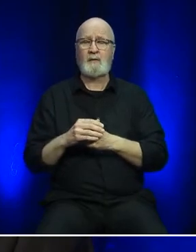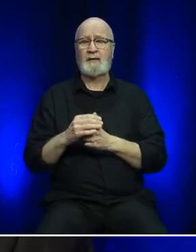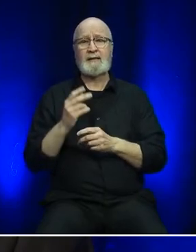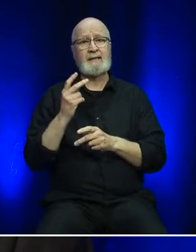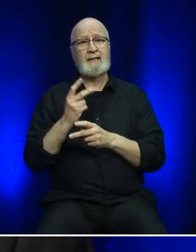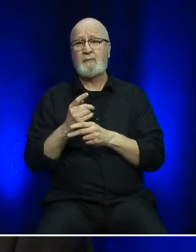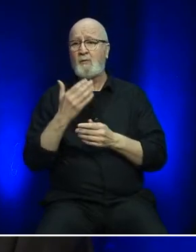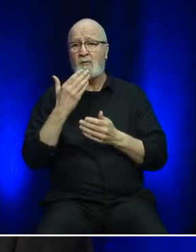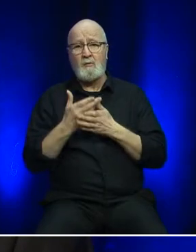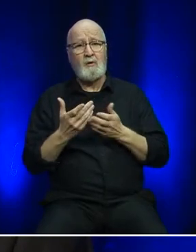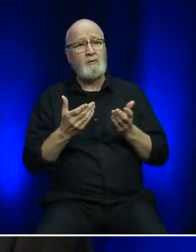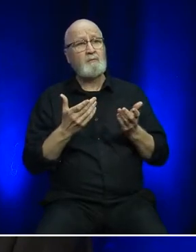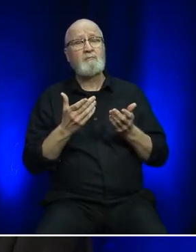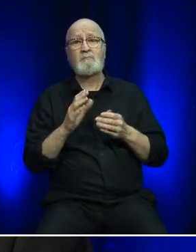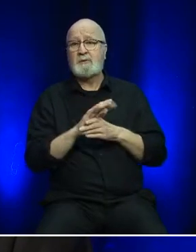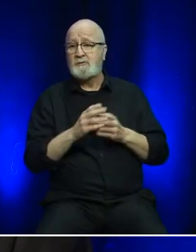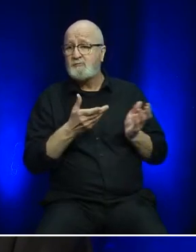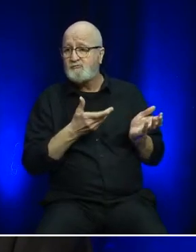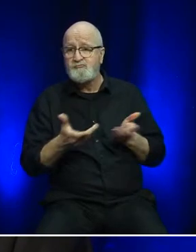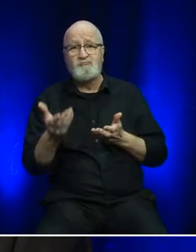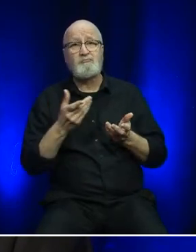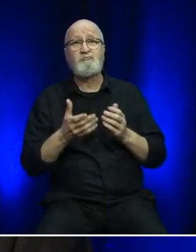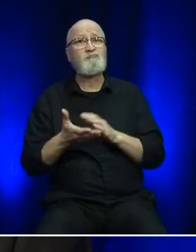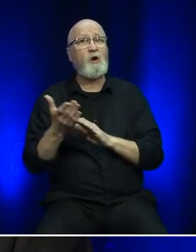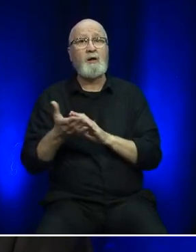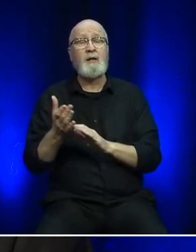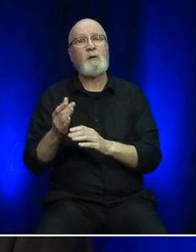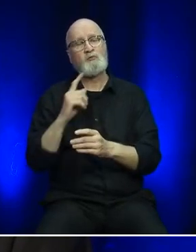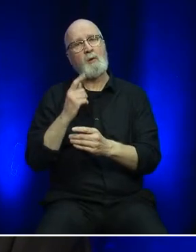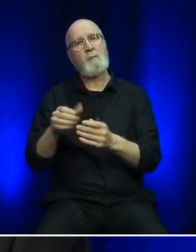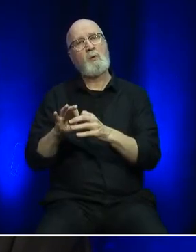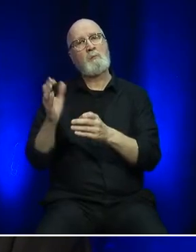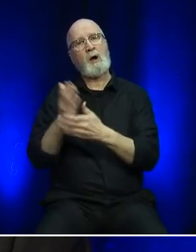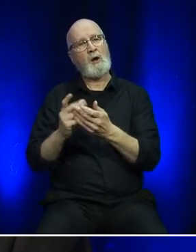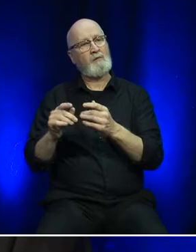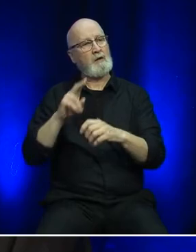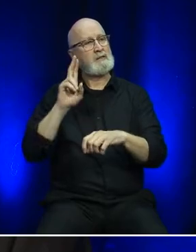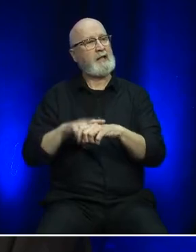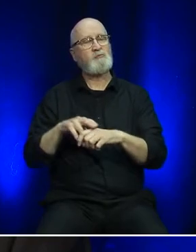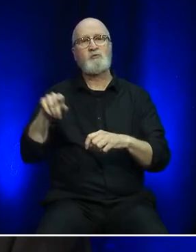and enabling the economy as a vital piece of the national transportation infrastructure.